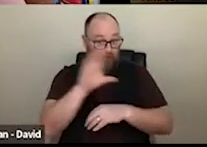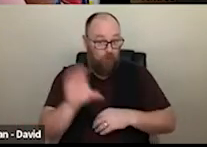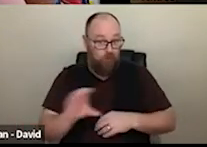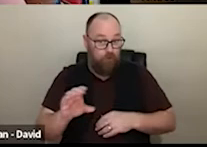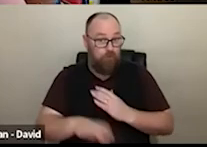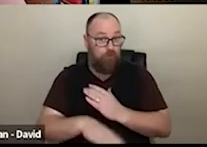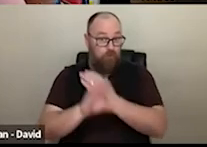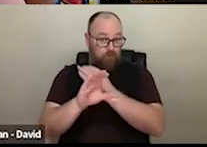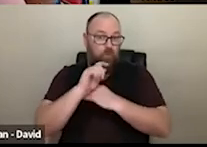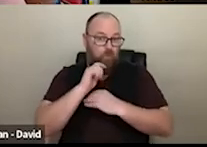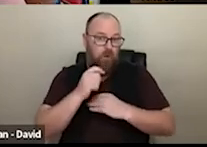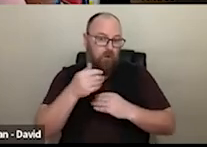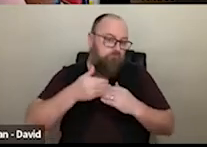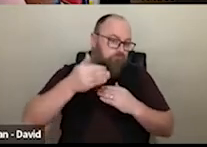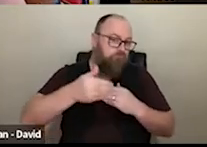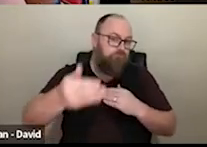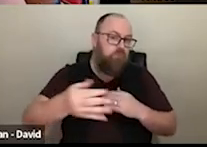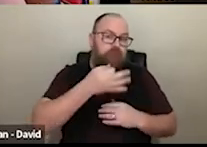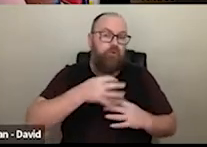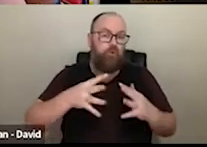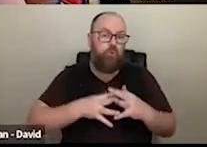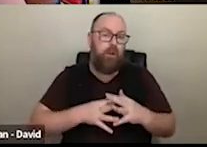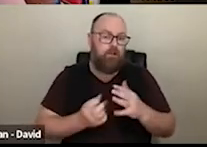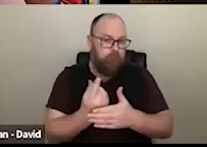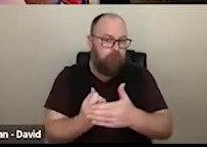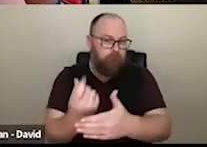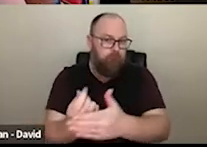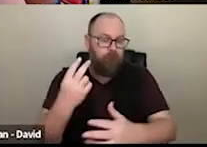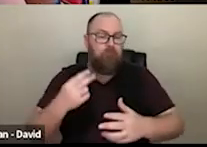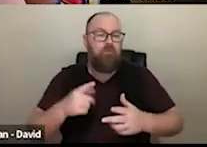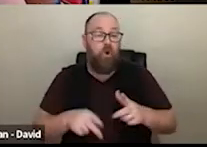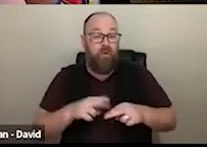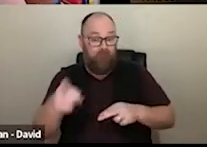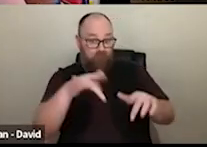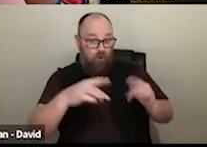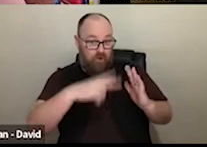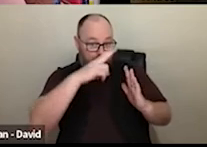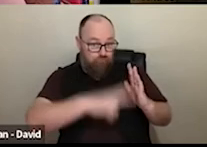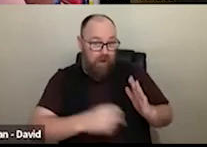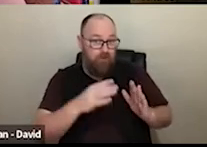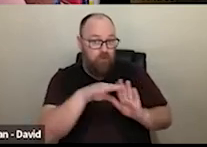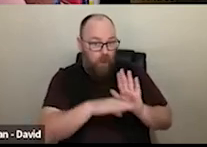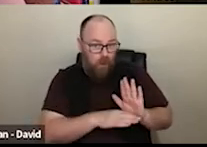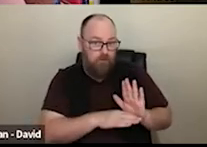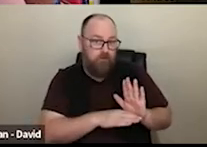look at them, there are other webinars of the course of the next few weeks as well. So, if you haven't had a chance to look at the guidelines yet, and you want to get in touch with us, or come along to another webinar with the